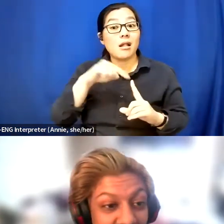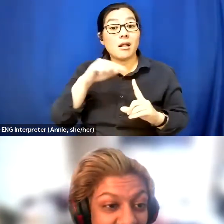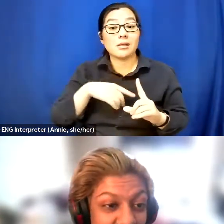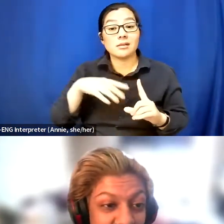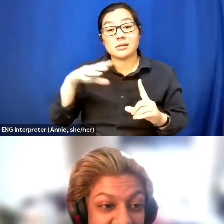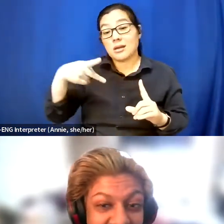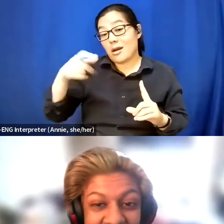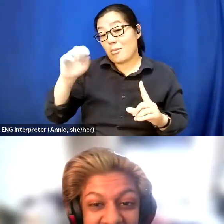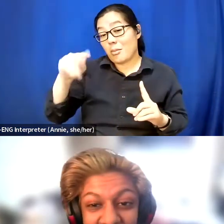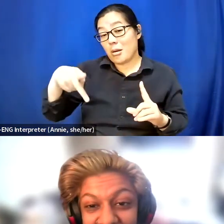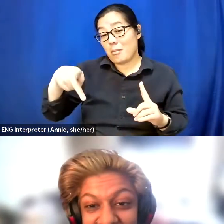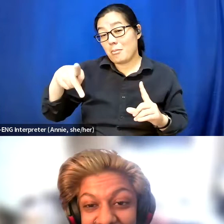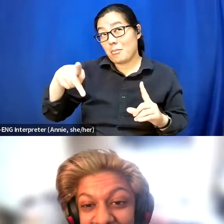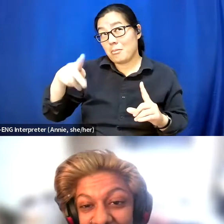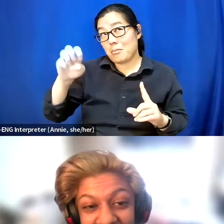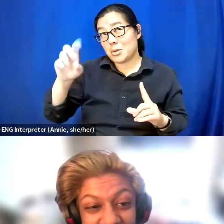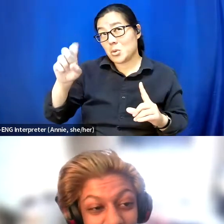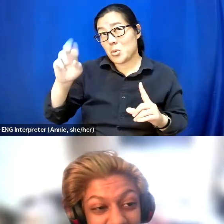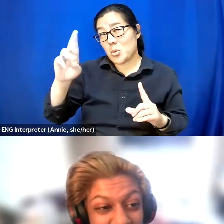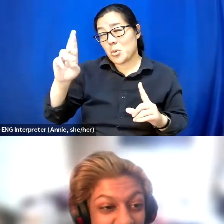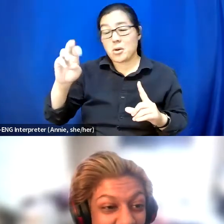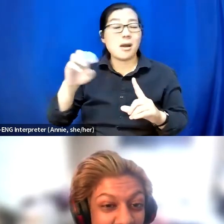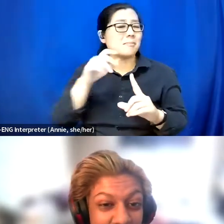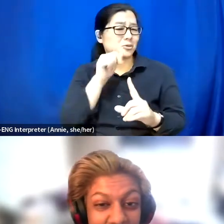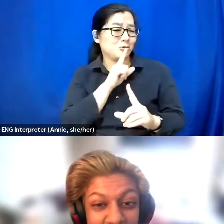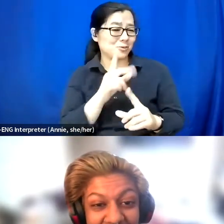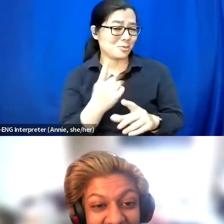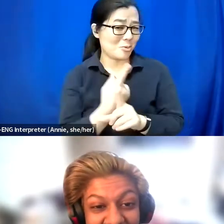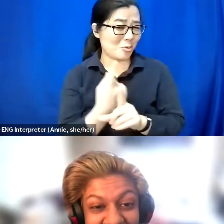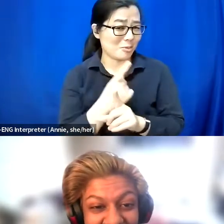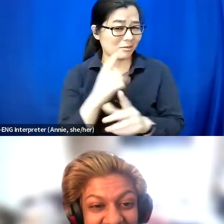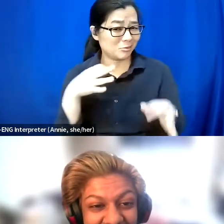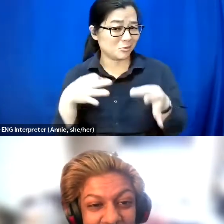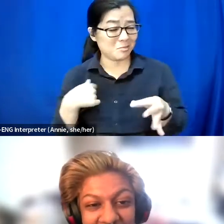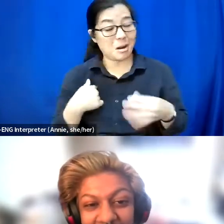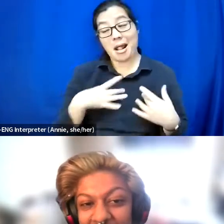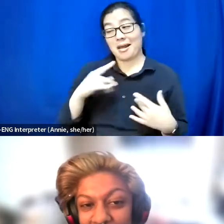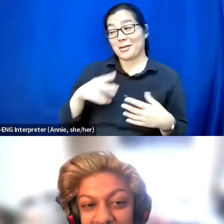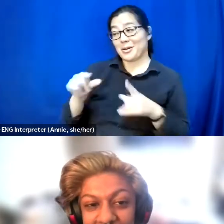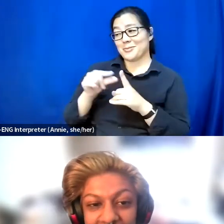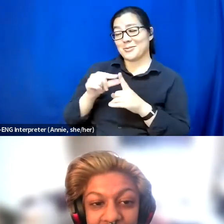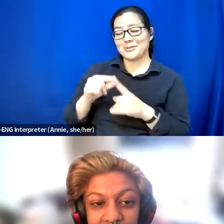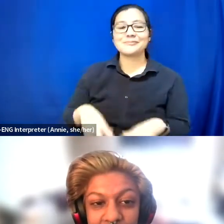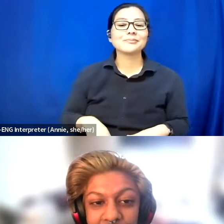I don't know if that's a correct description. But I like it. I'm wearing red over the ear headphones.